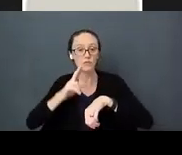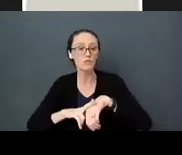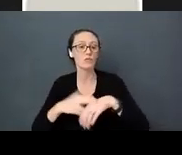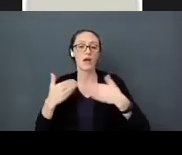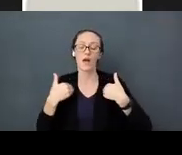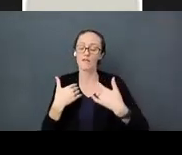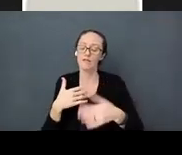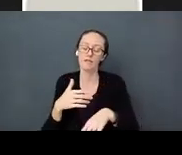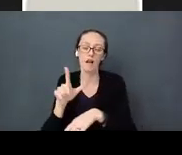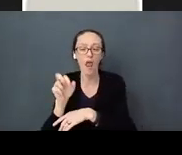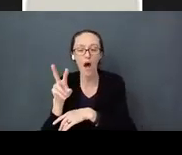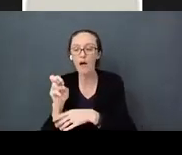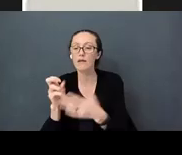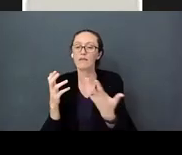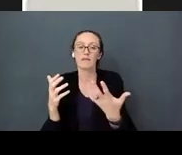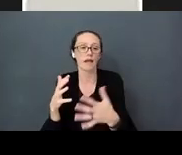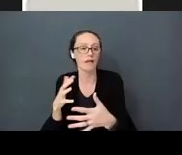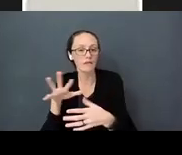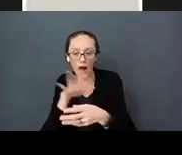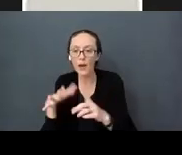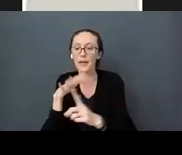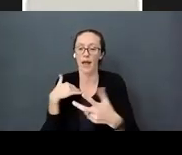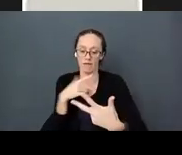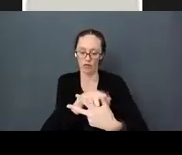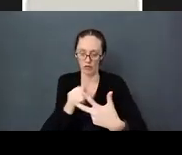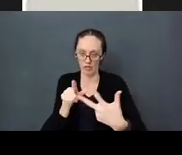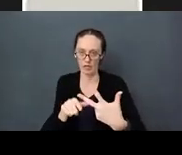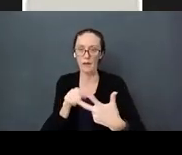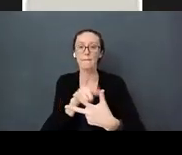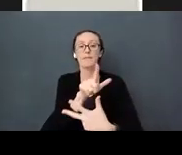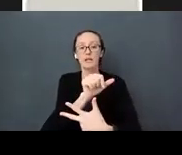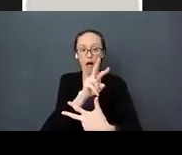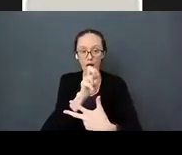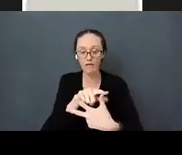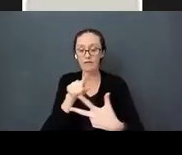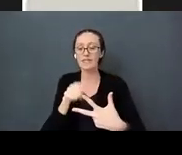environment. They had all three pillars. They had safe environment, they had love and they had lots